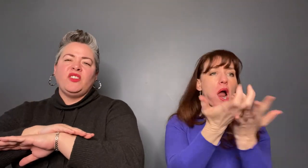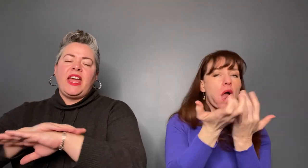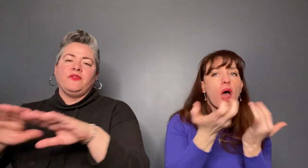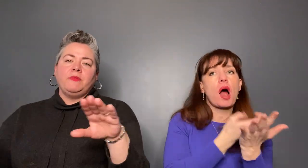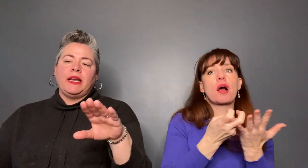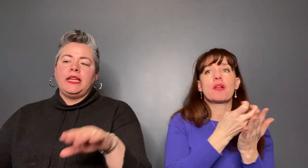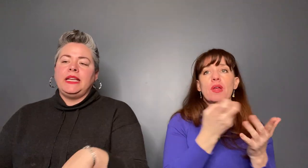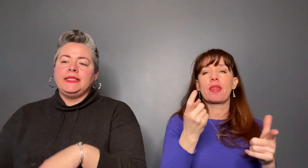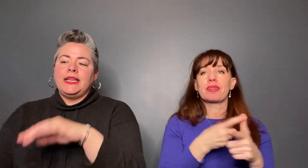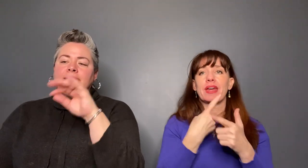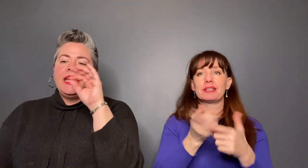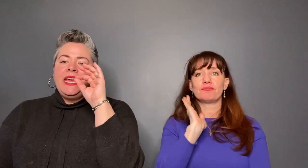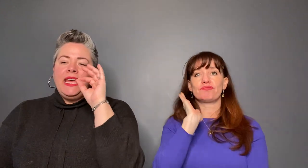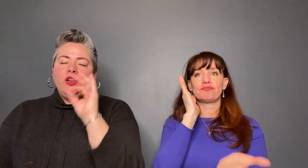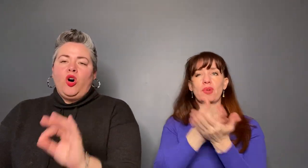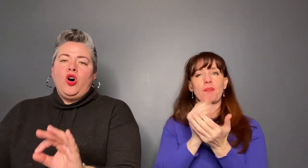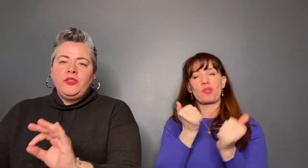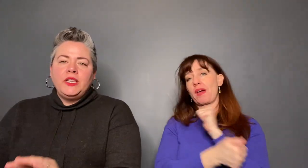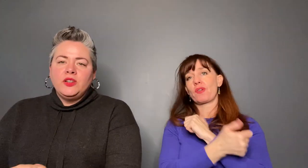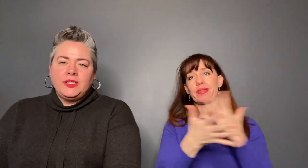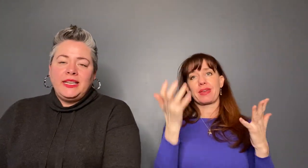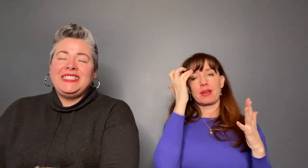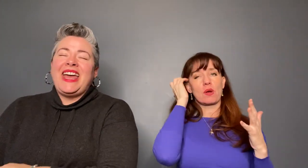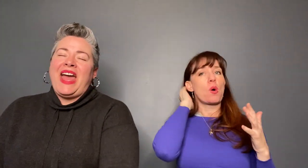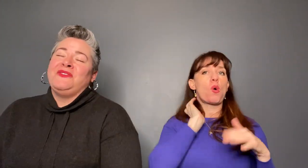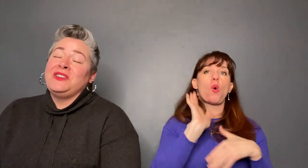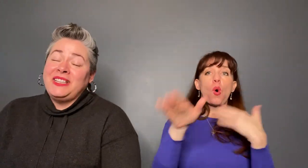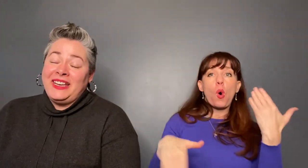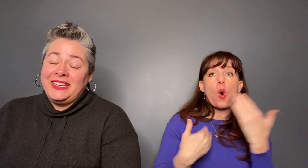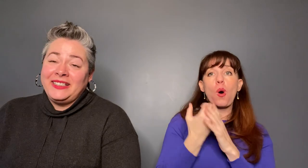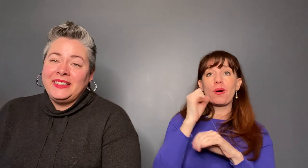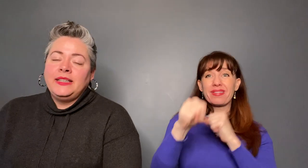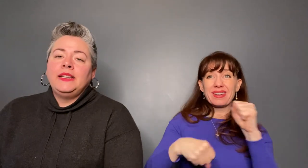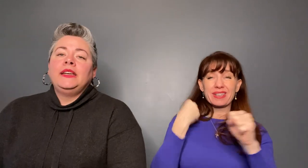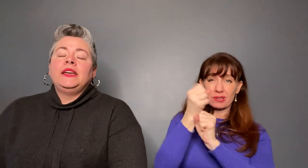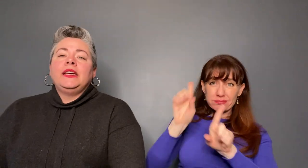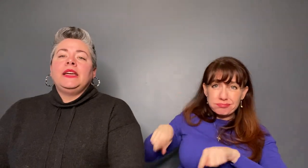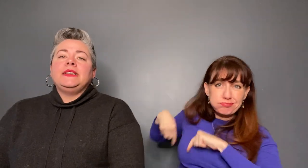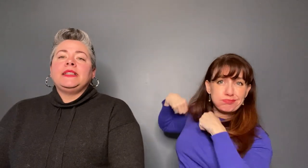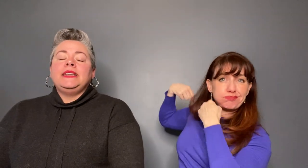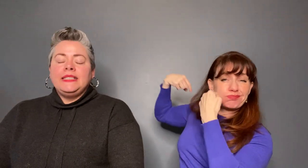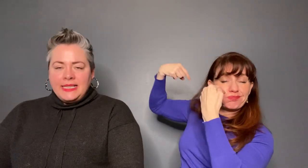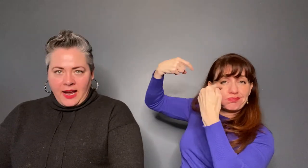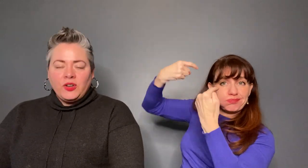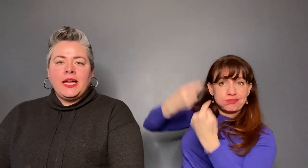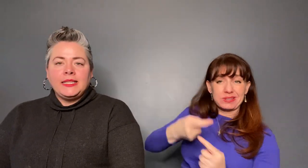everybody, he says, in all the years that he's ever done it, he's never had